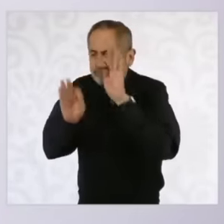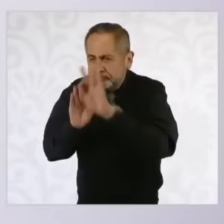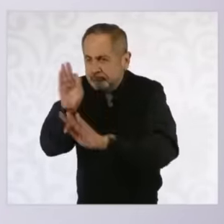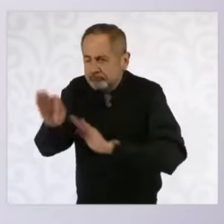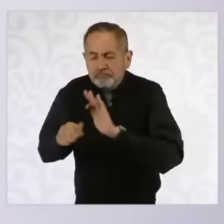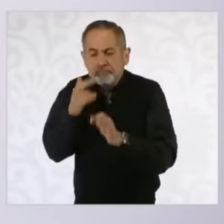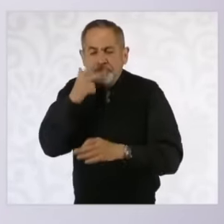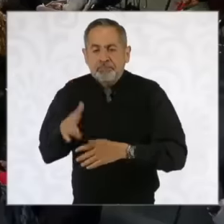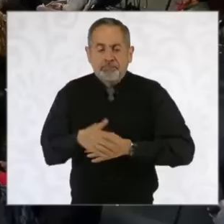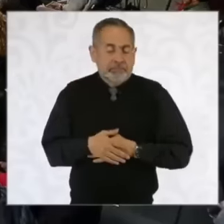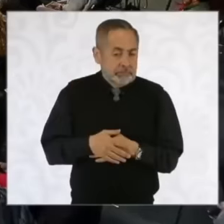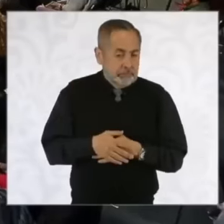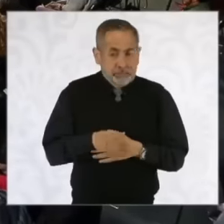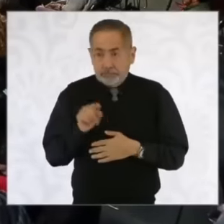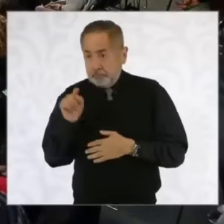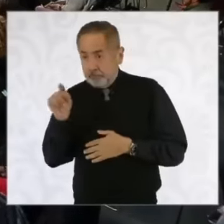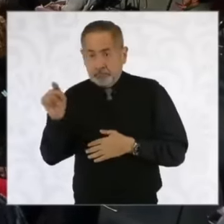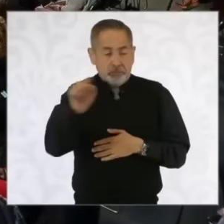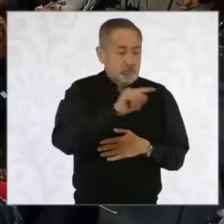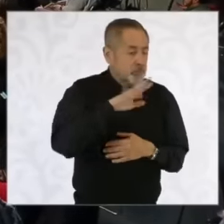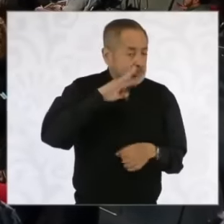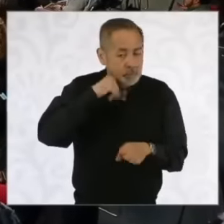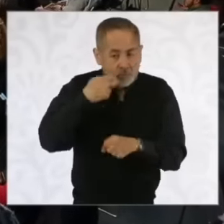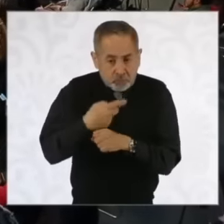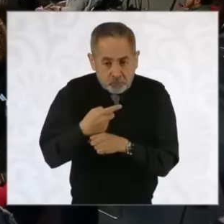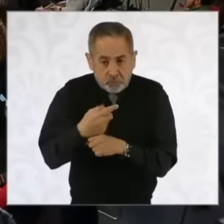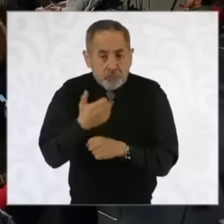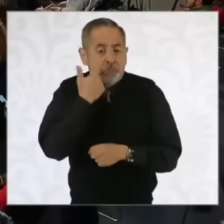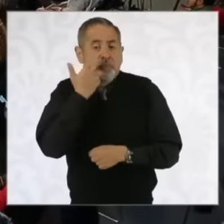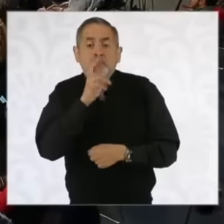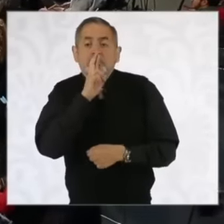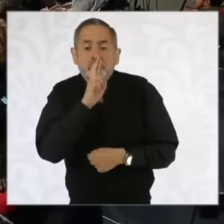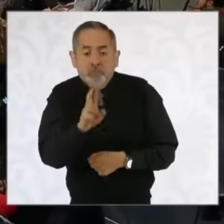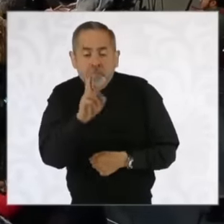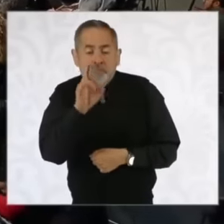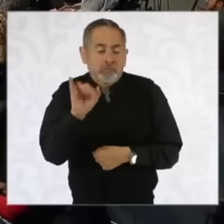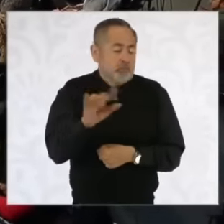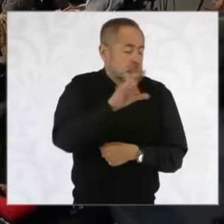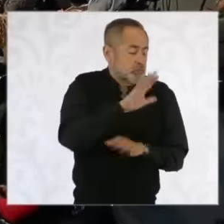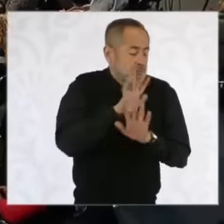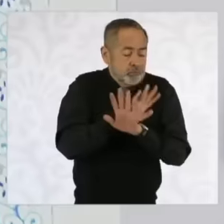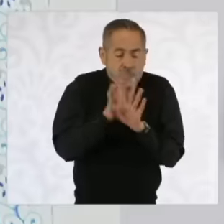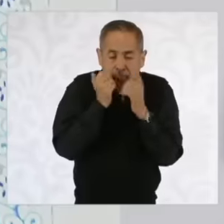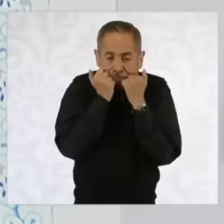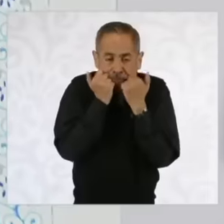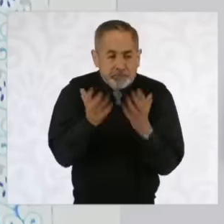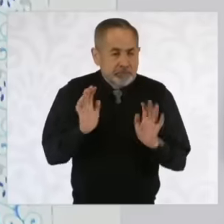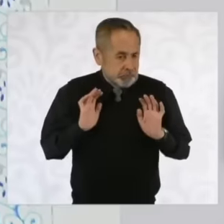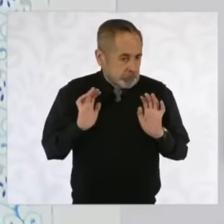It is voluntary to answer the questionnaire. It is not mandatory. In any case,